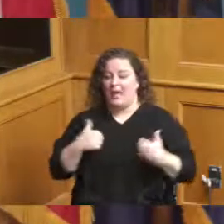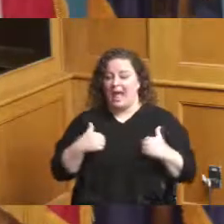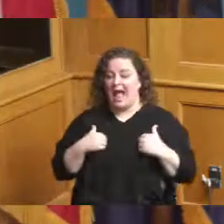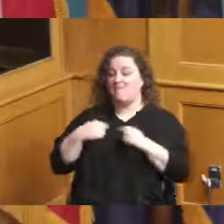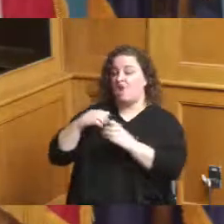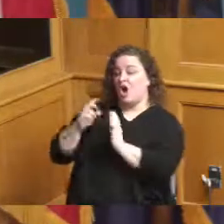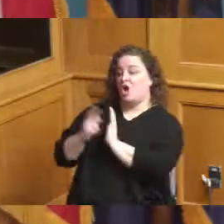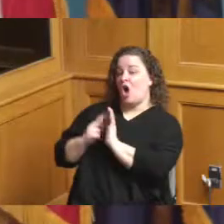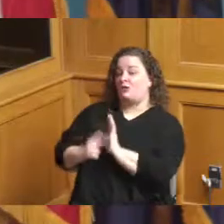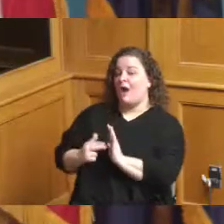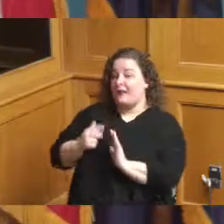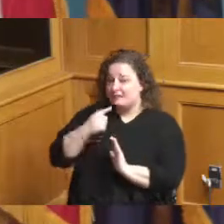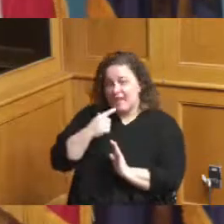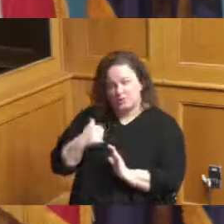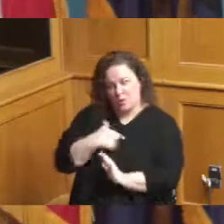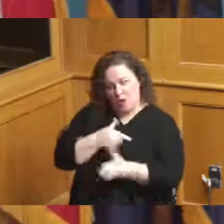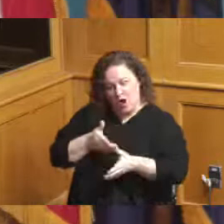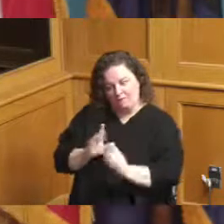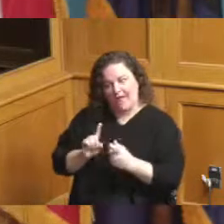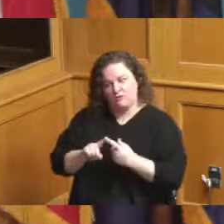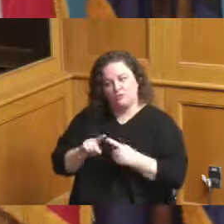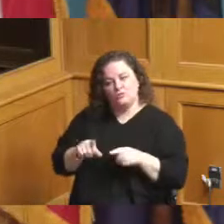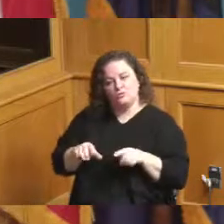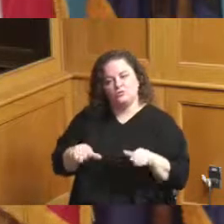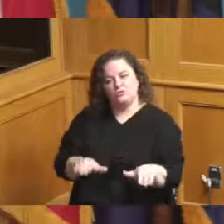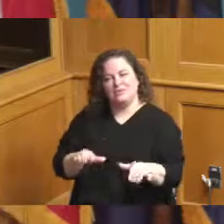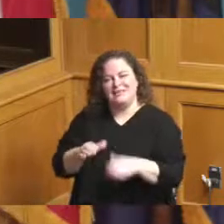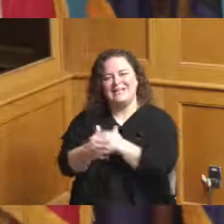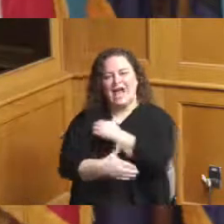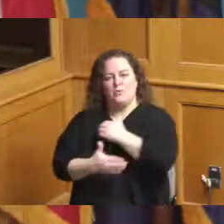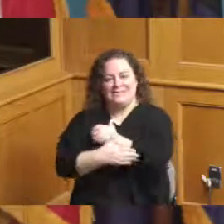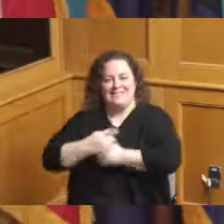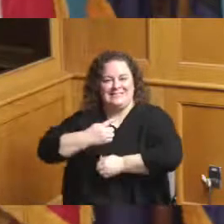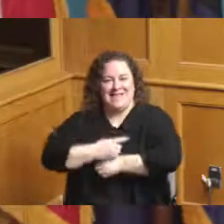and looking forward I know our Administrator is working to see if that's something we can